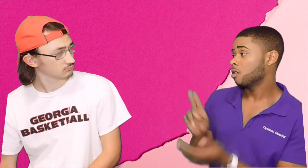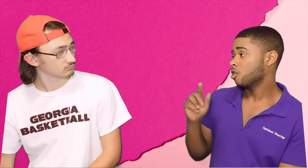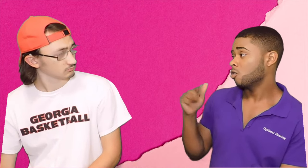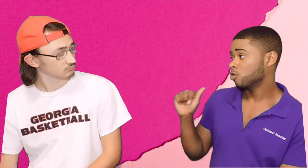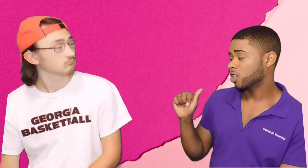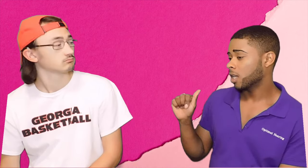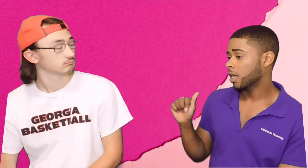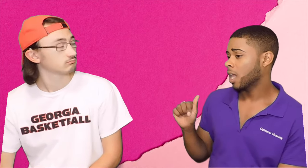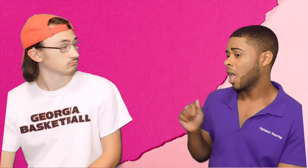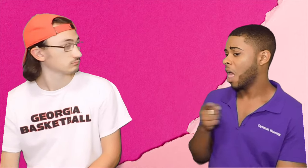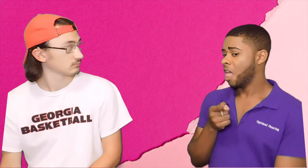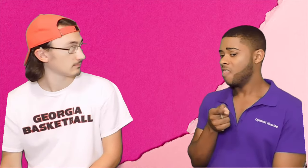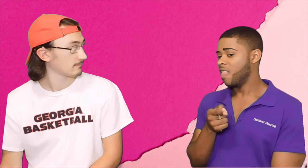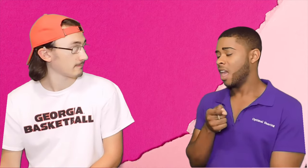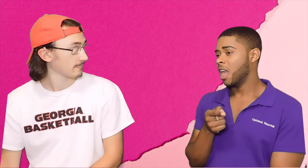Bryce: UGA